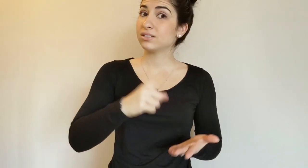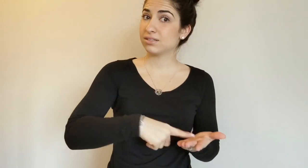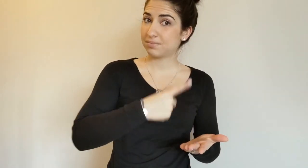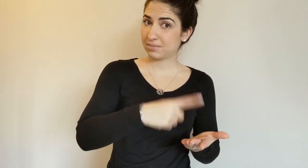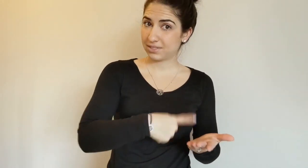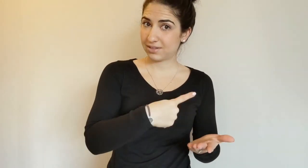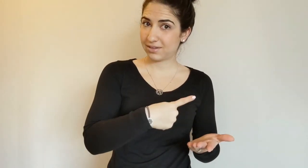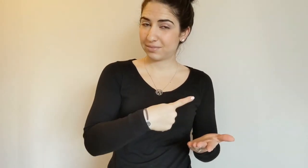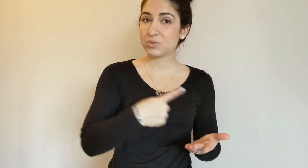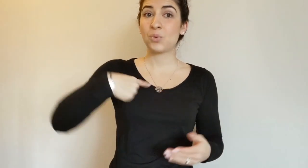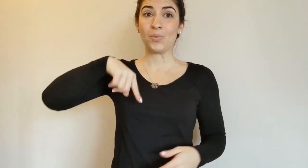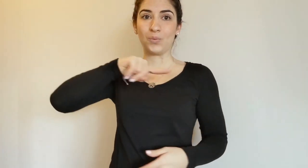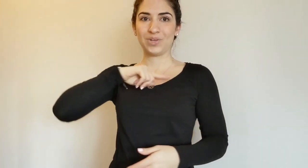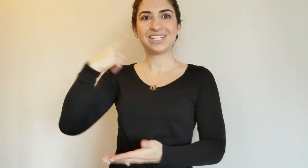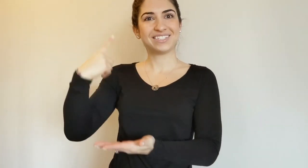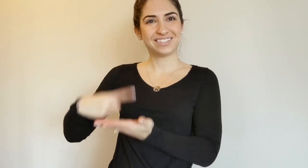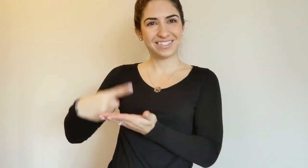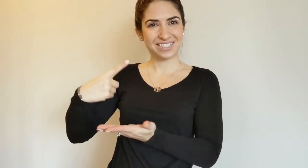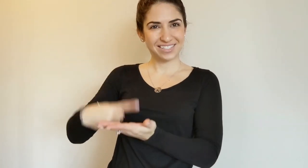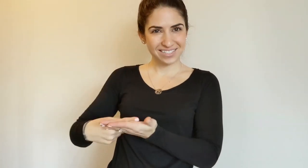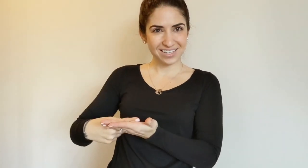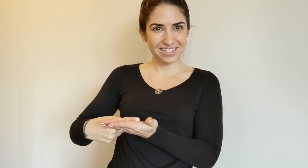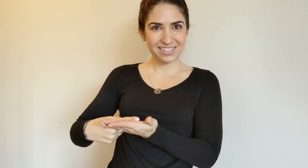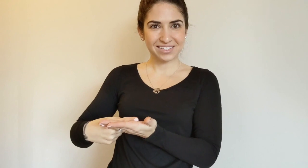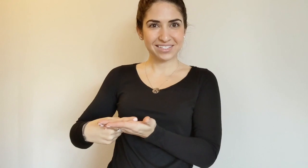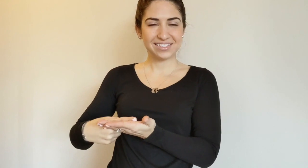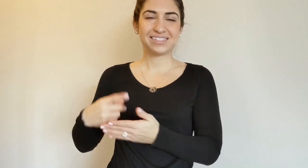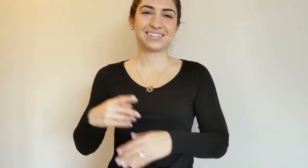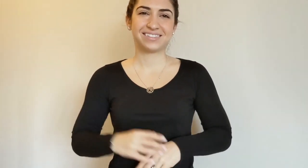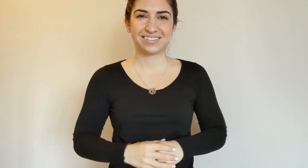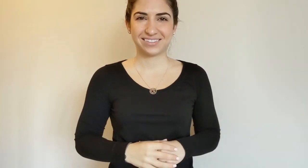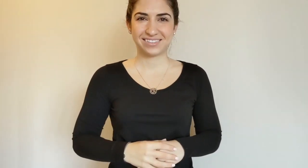"Sometimes we discuss!"